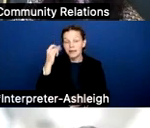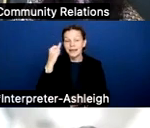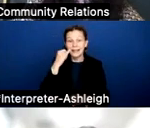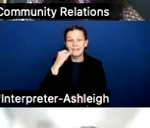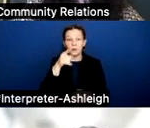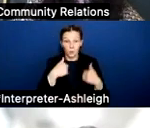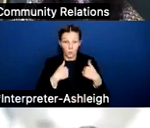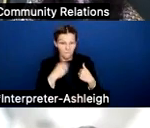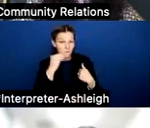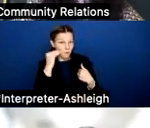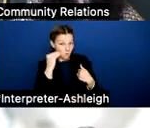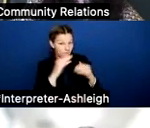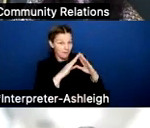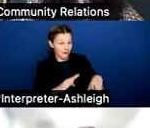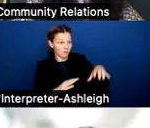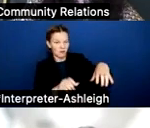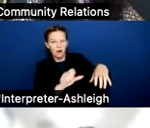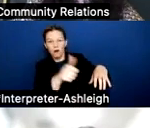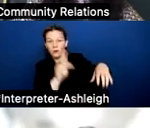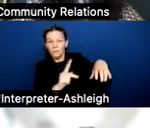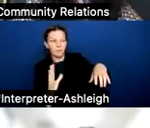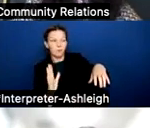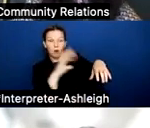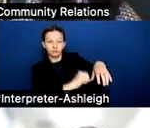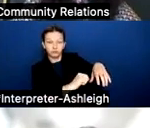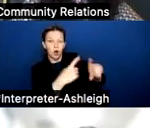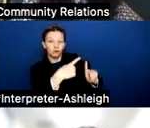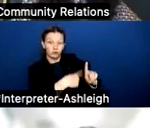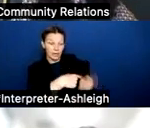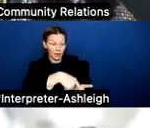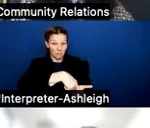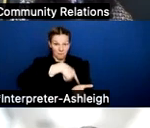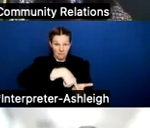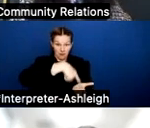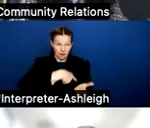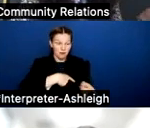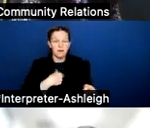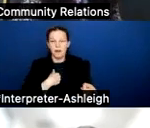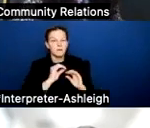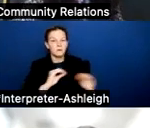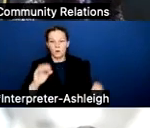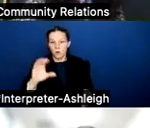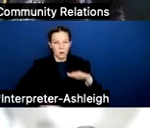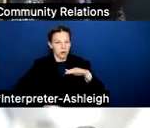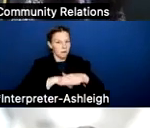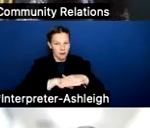and you still own the house, your residential property has no cap. Commercial property has no cap.